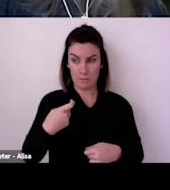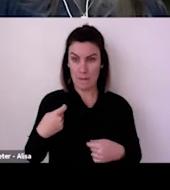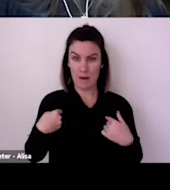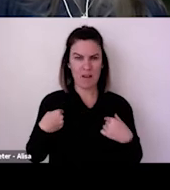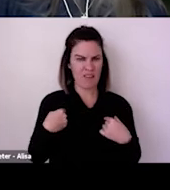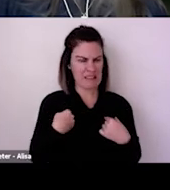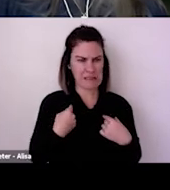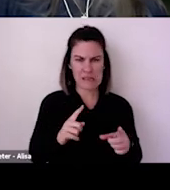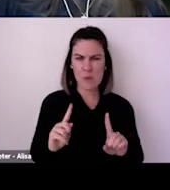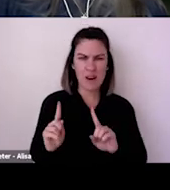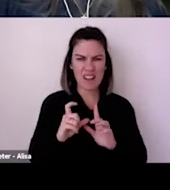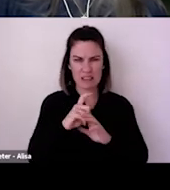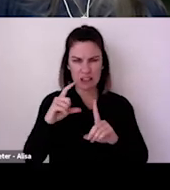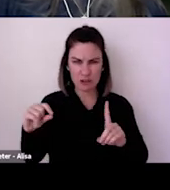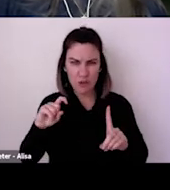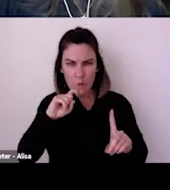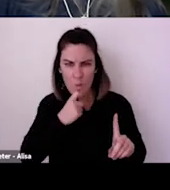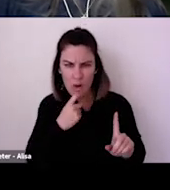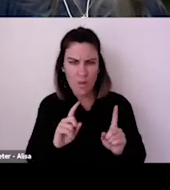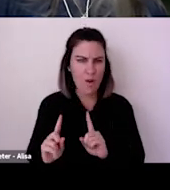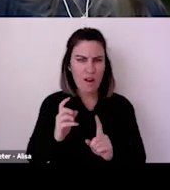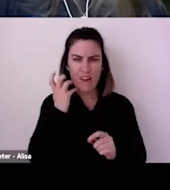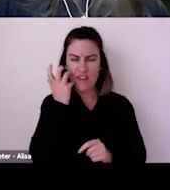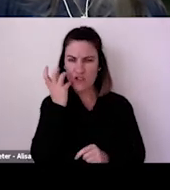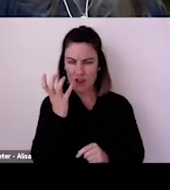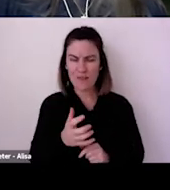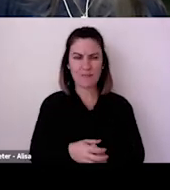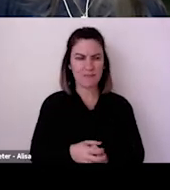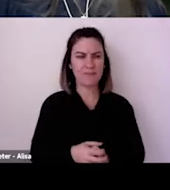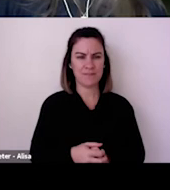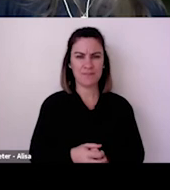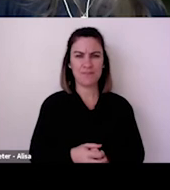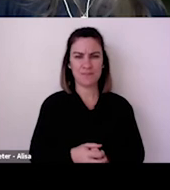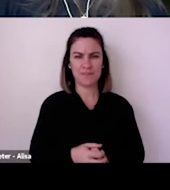since all the platforms use slightly different methods and we're doing a bit of an update